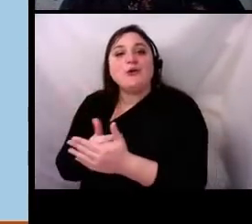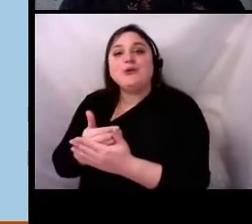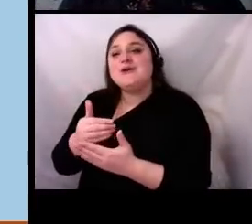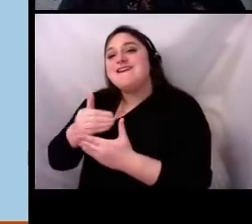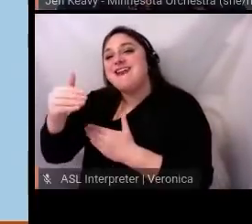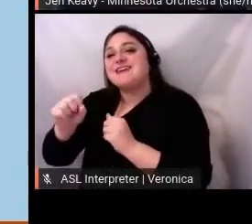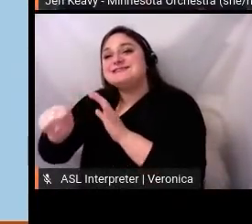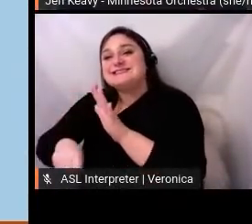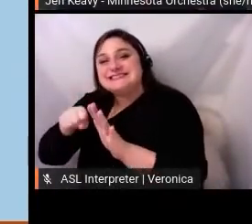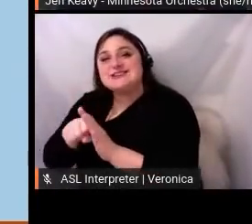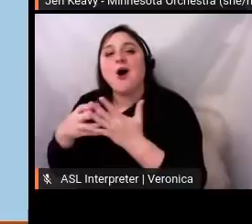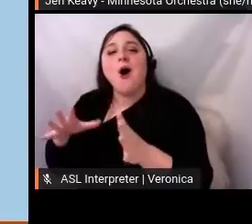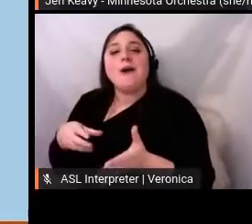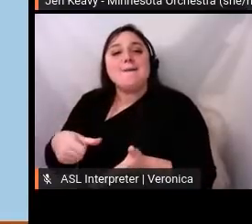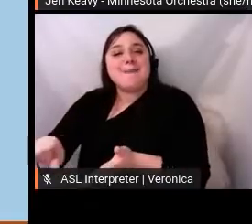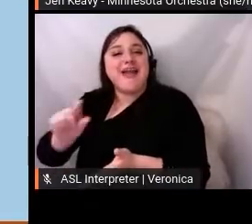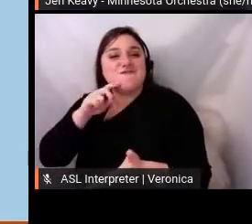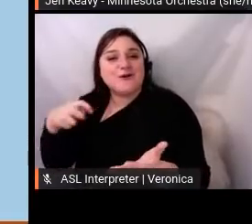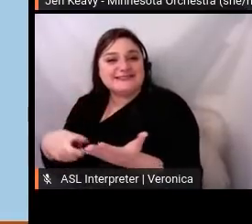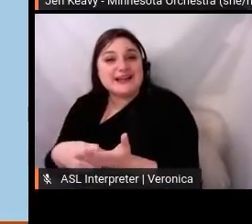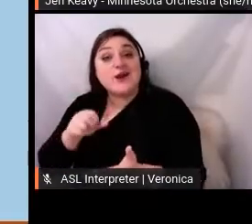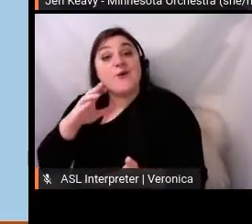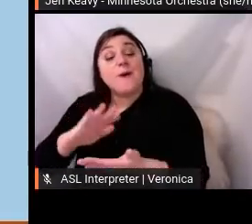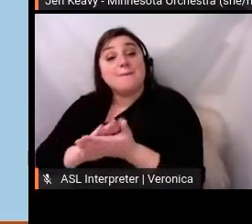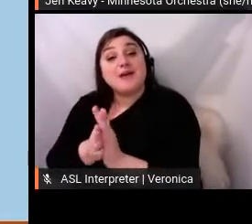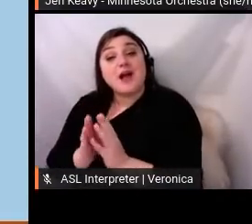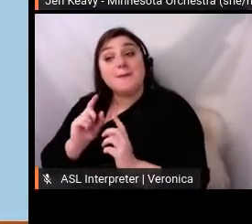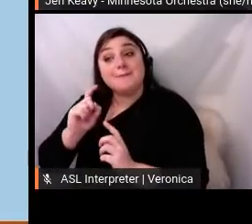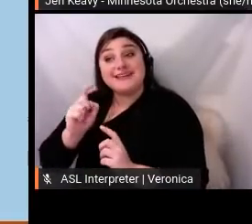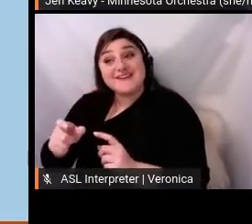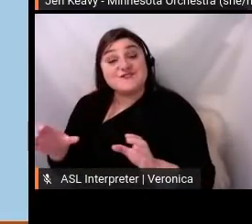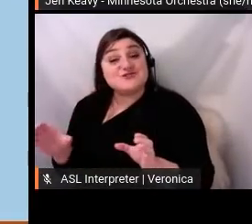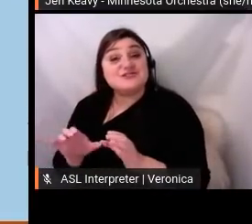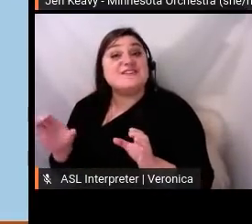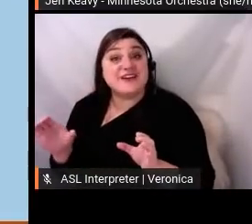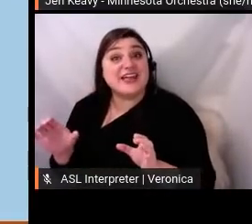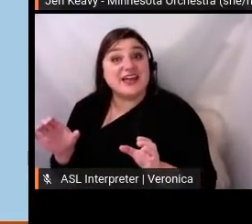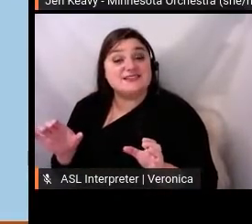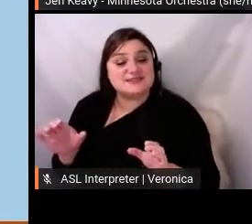And on the fundraising side, we've seen a 50% increase in contributed